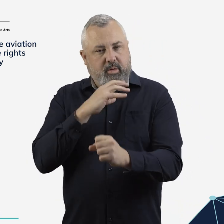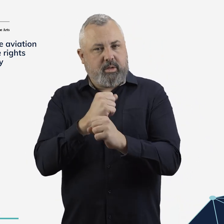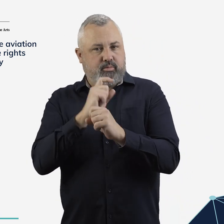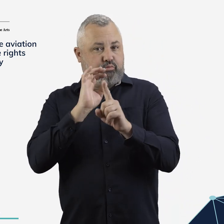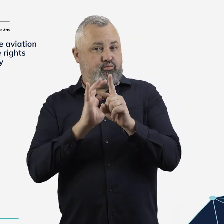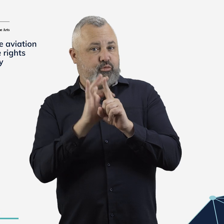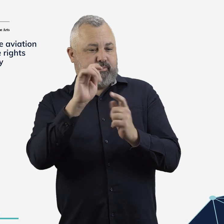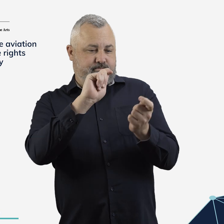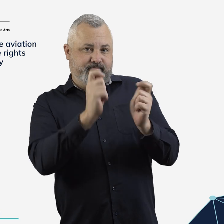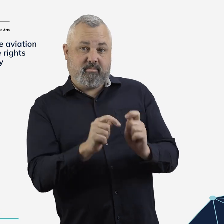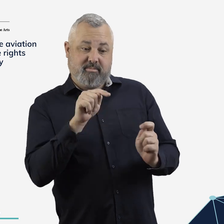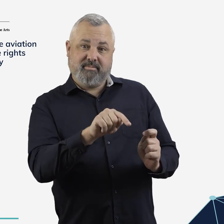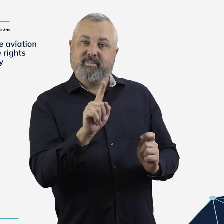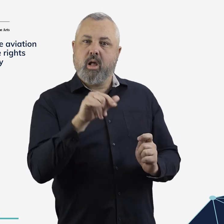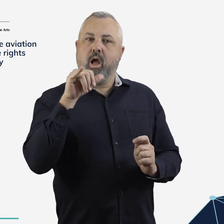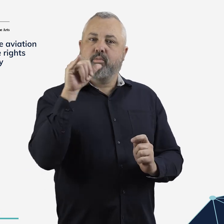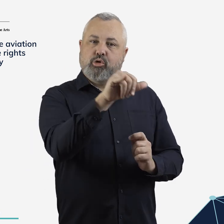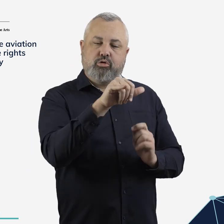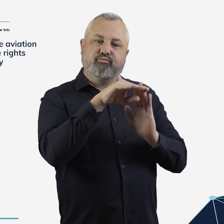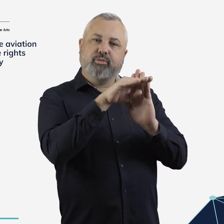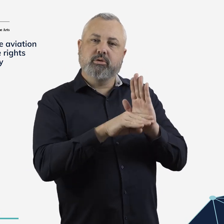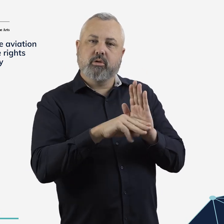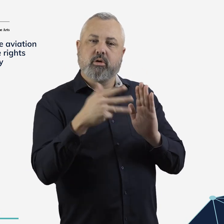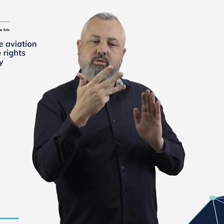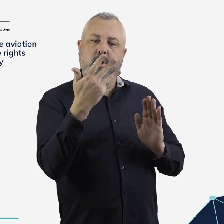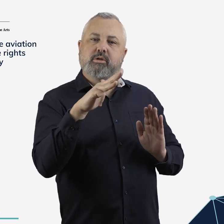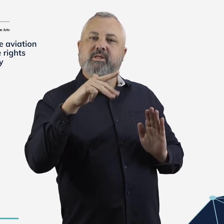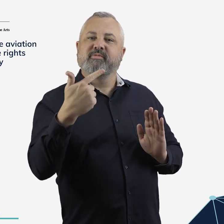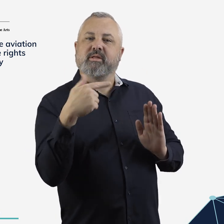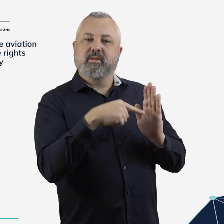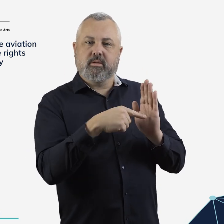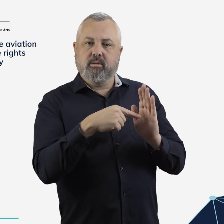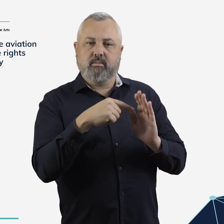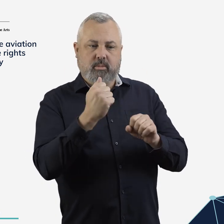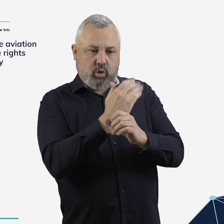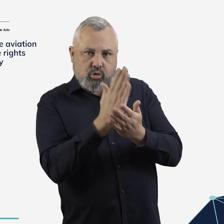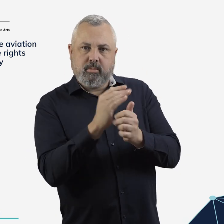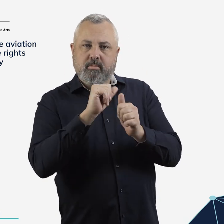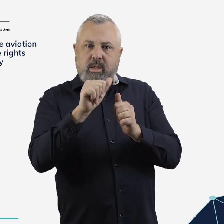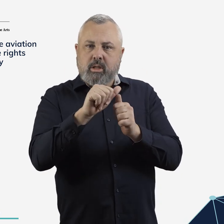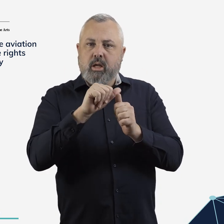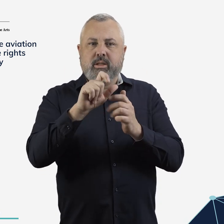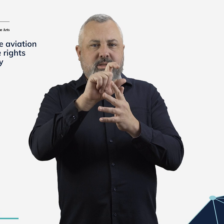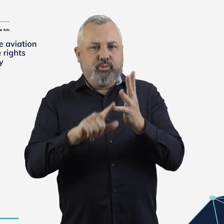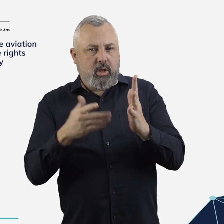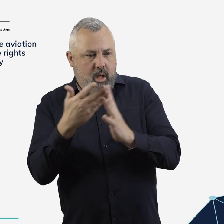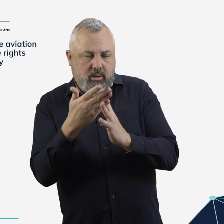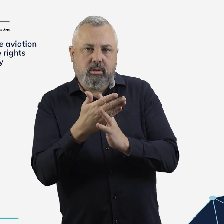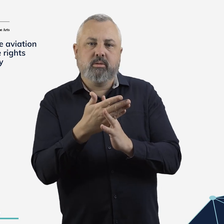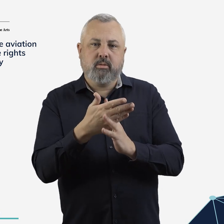We will amend the Airports Regulations 1997 for this purpose.